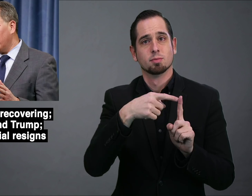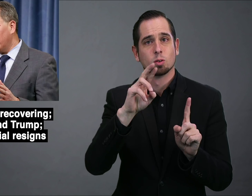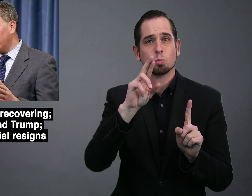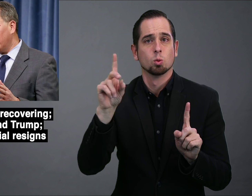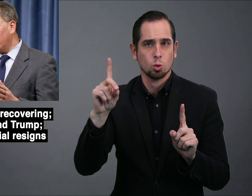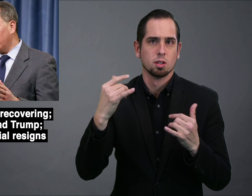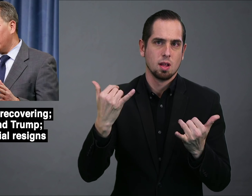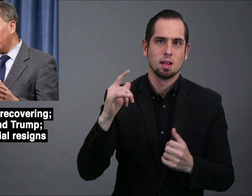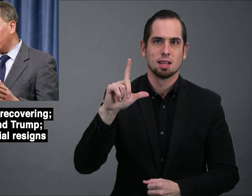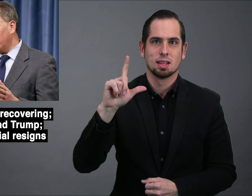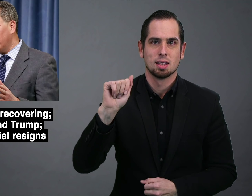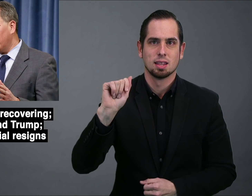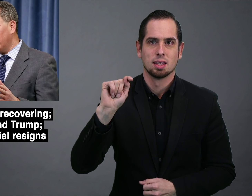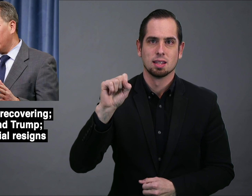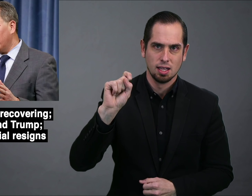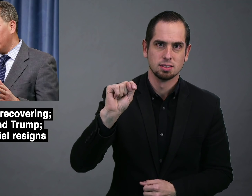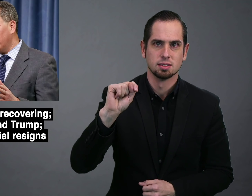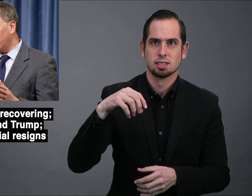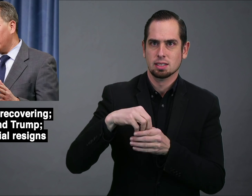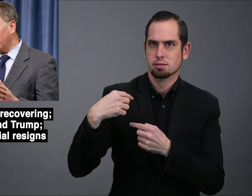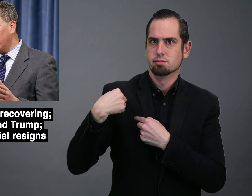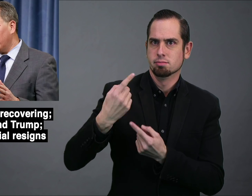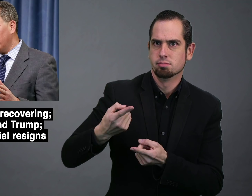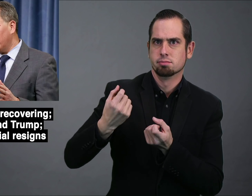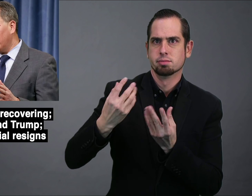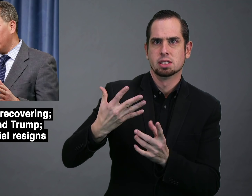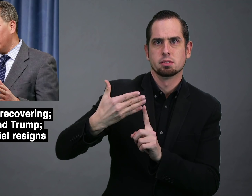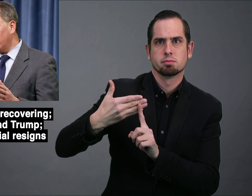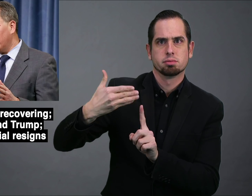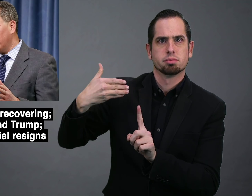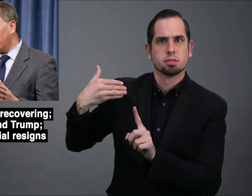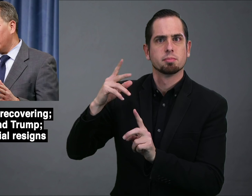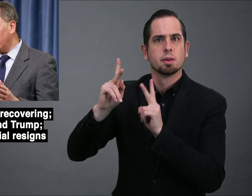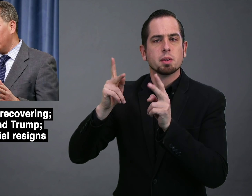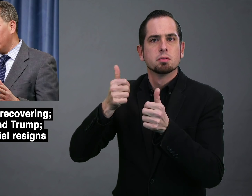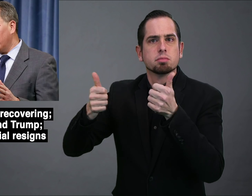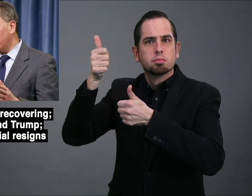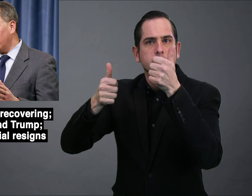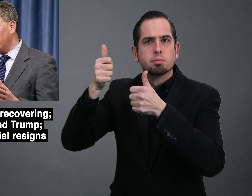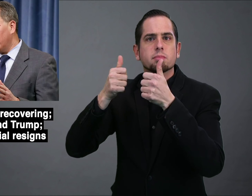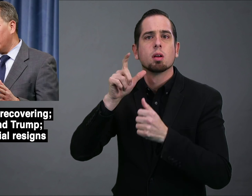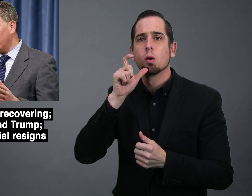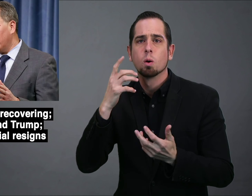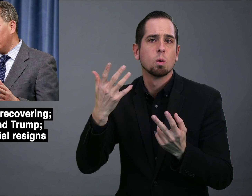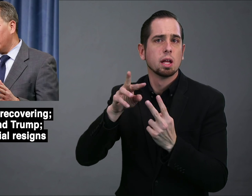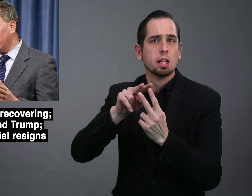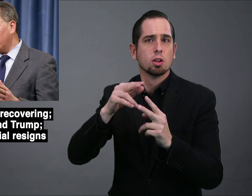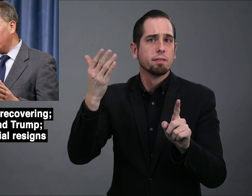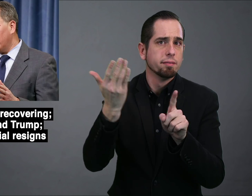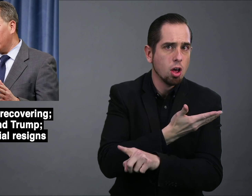He is the latest in multiple officials who have either